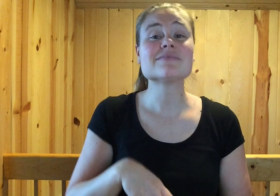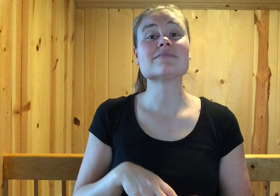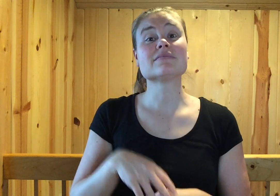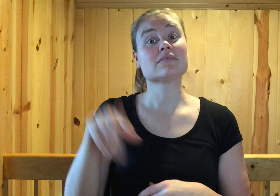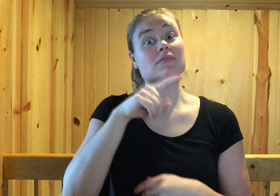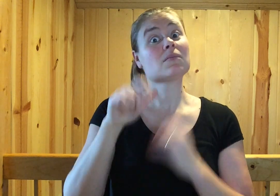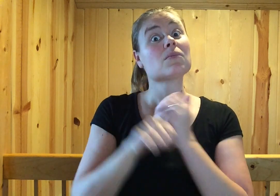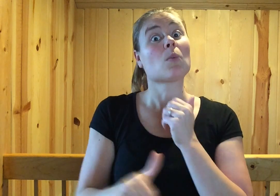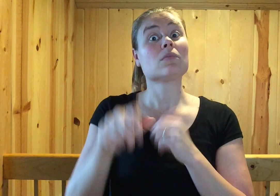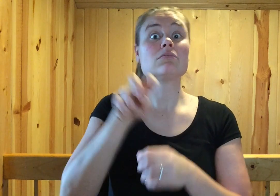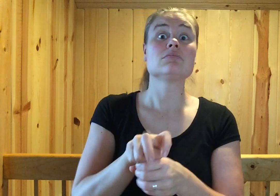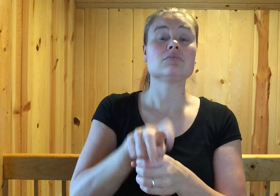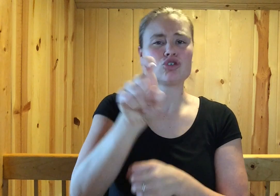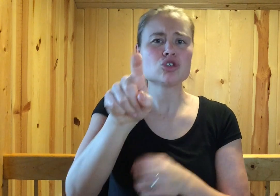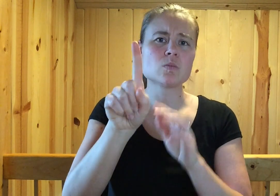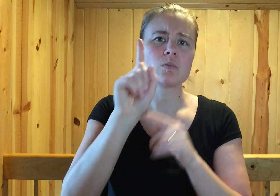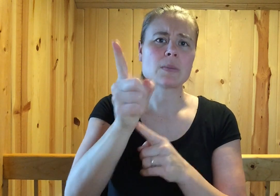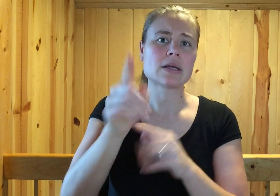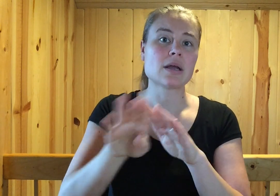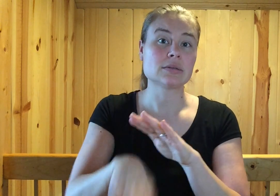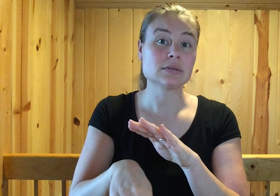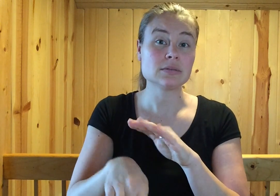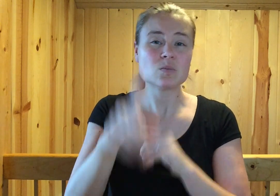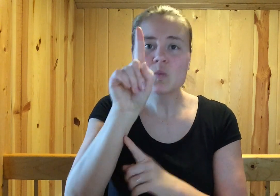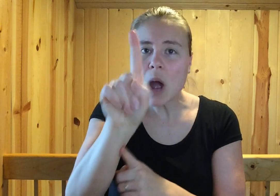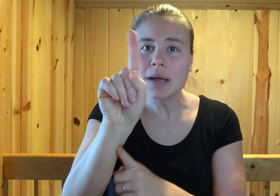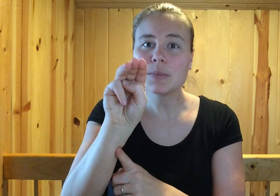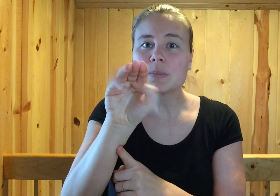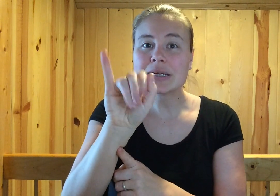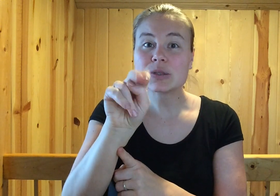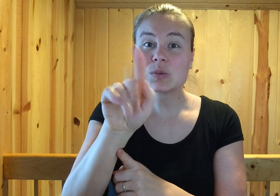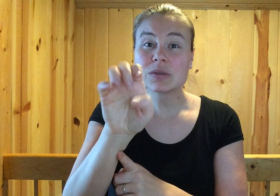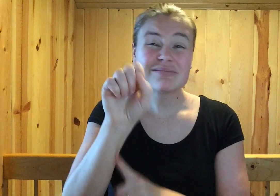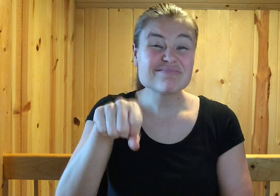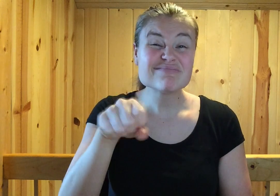When you sit on the toilet chair, you should poop within a minute. ONE MINUTE.